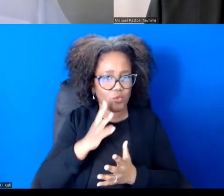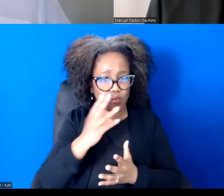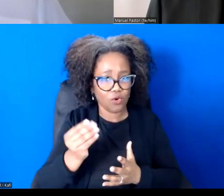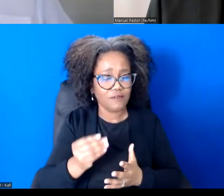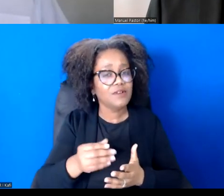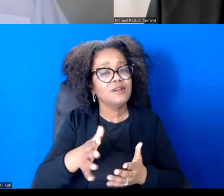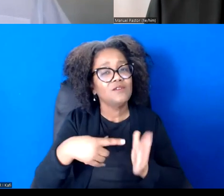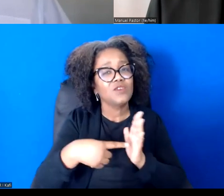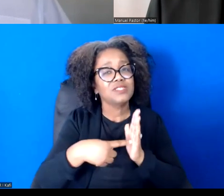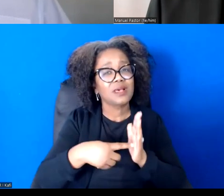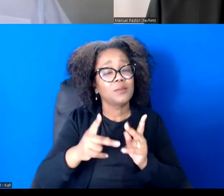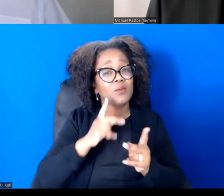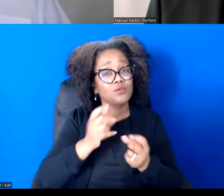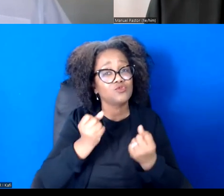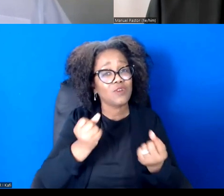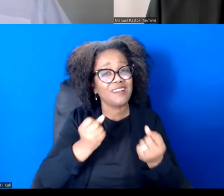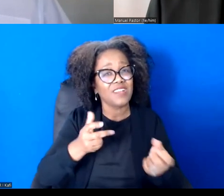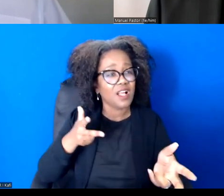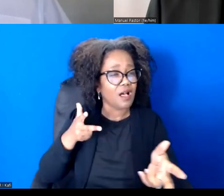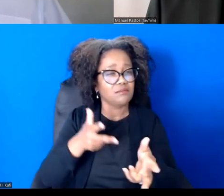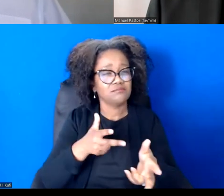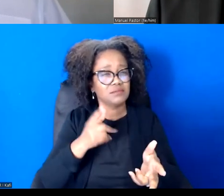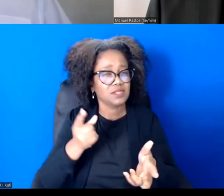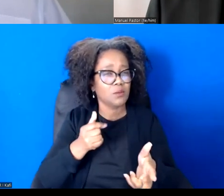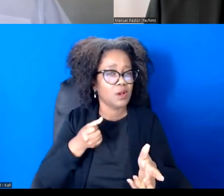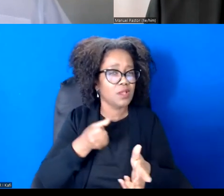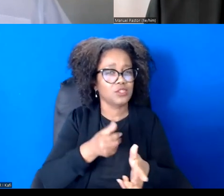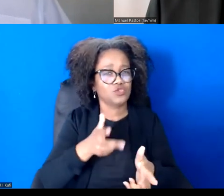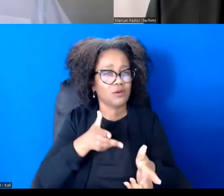And so what would you suggest to many writers that we have different capacities as human